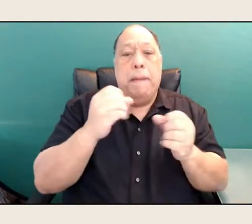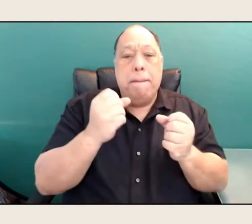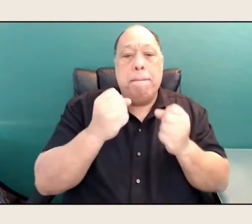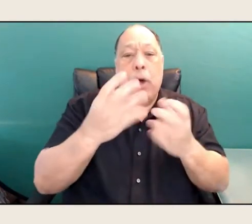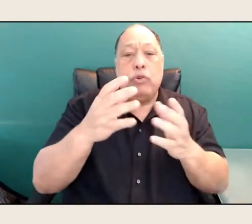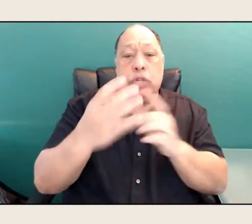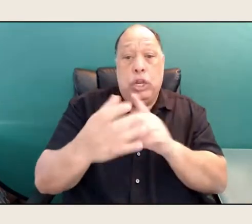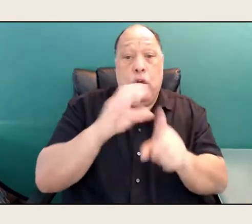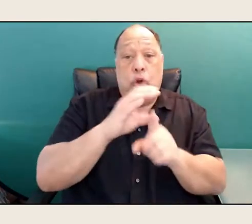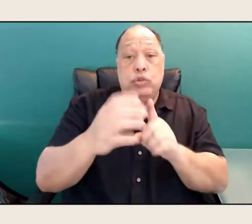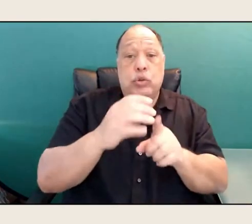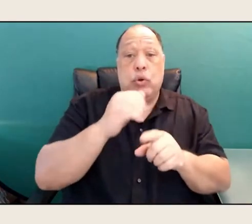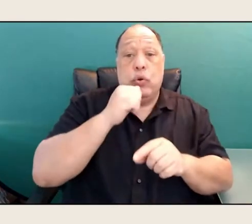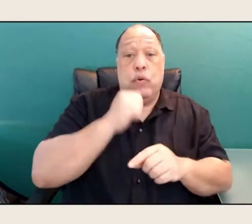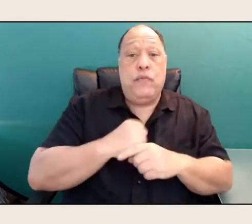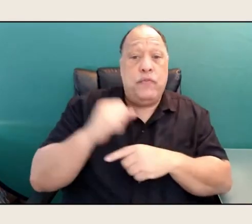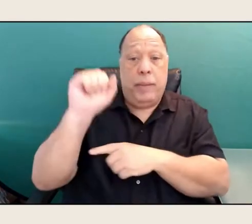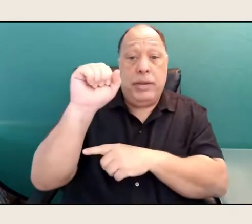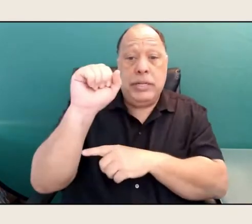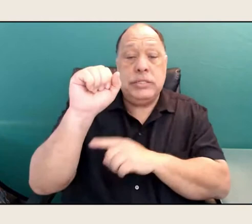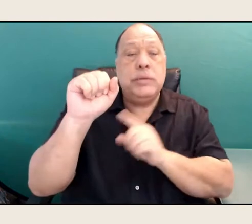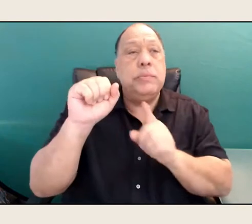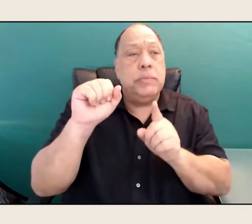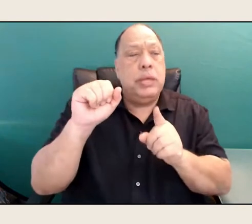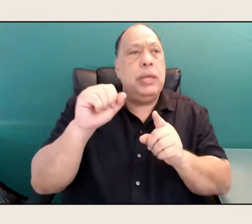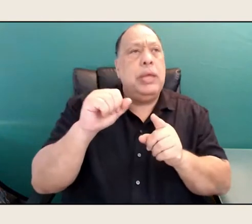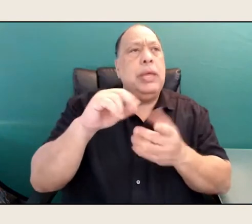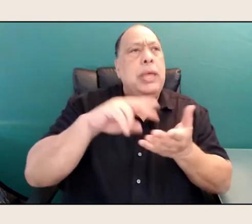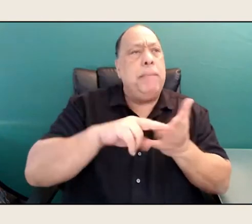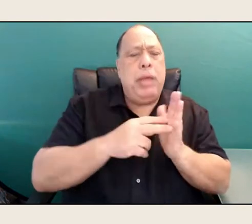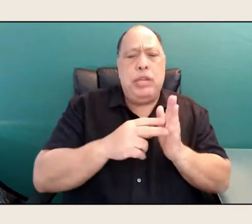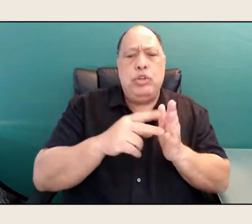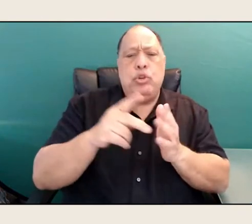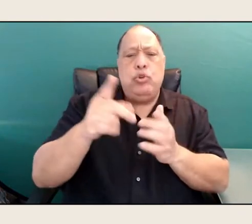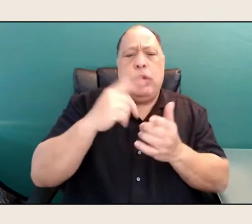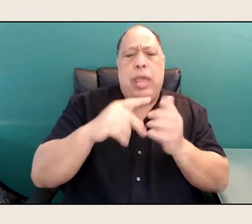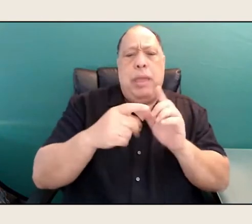that meant that you came out of your own peoples' experience